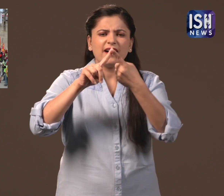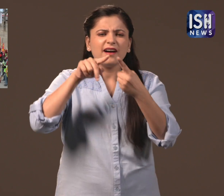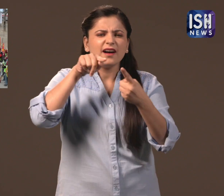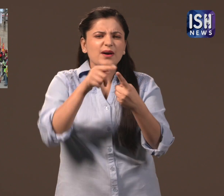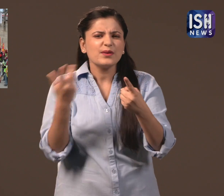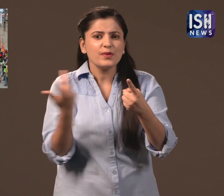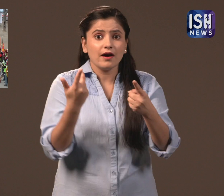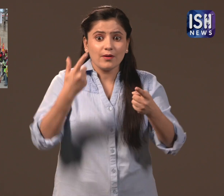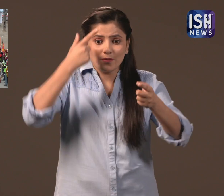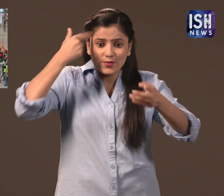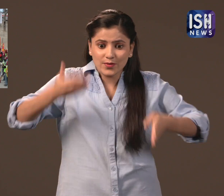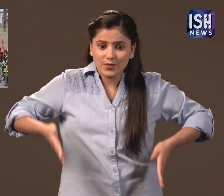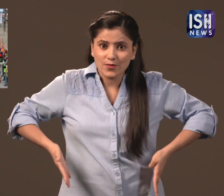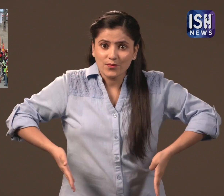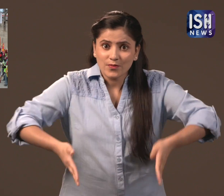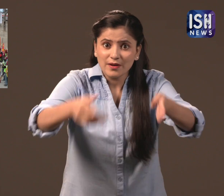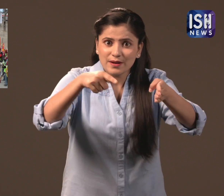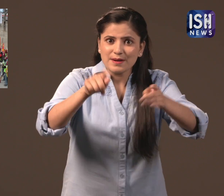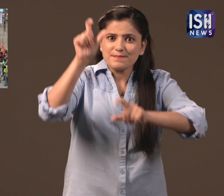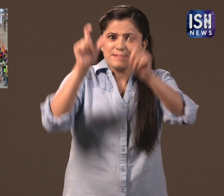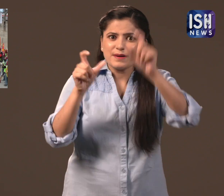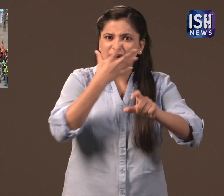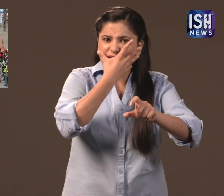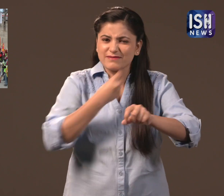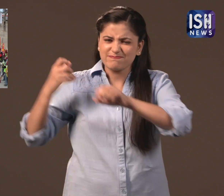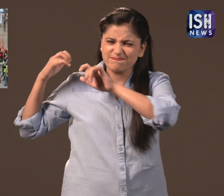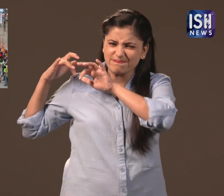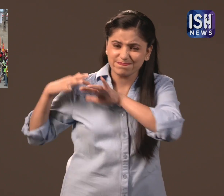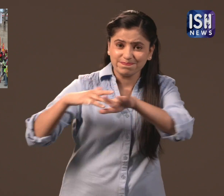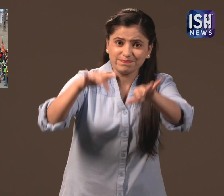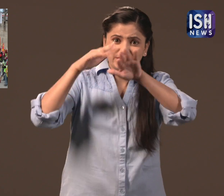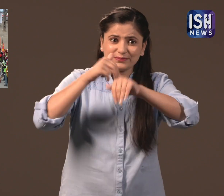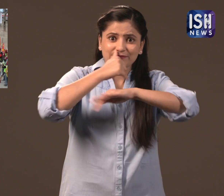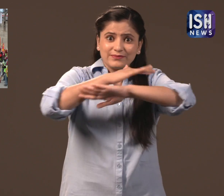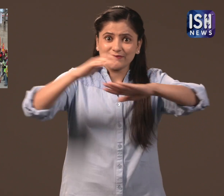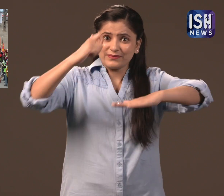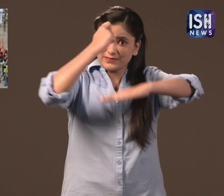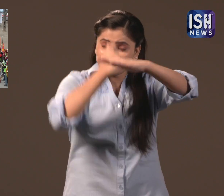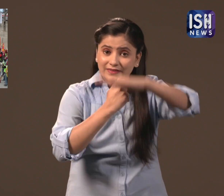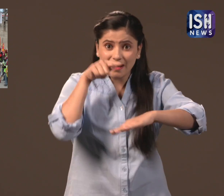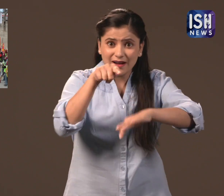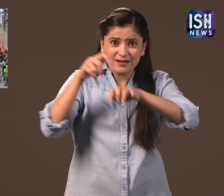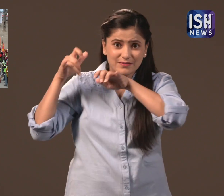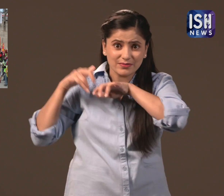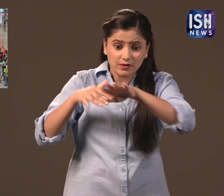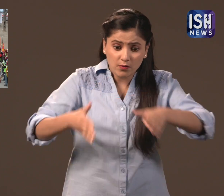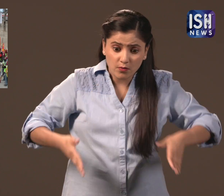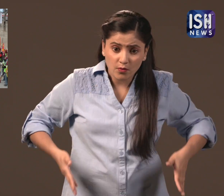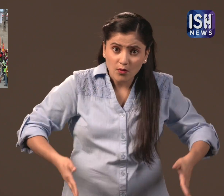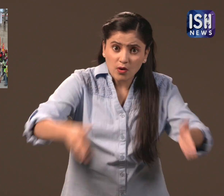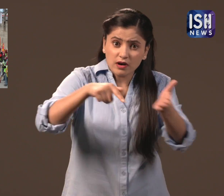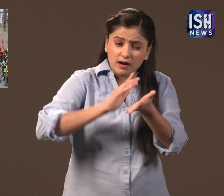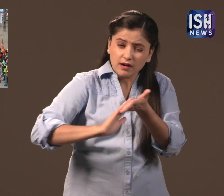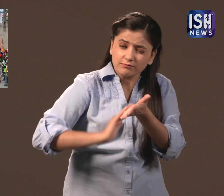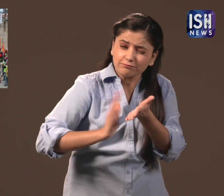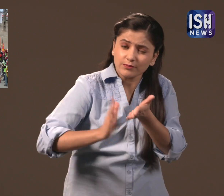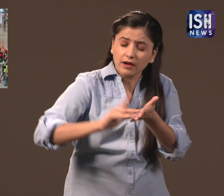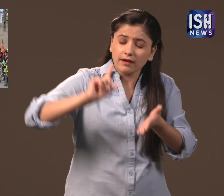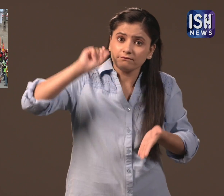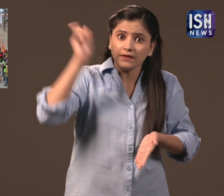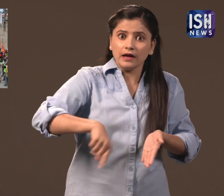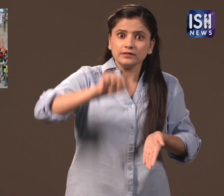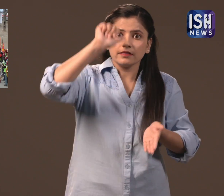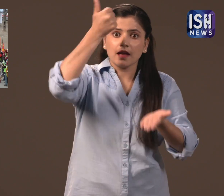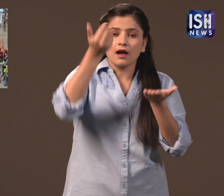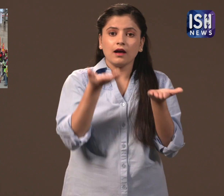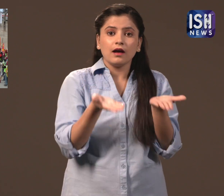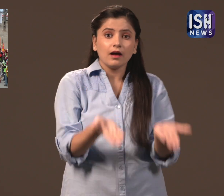They created a record in which, thousands of people participated to clean the roads.